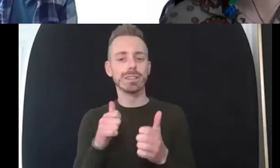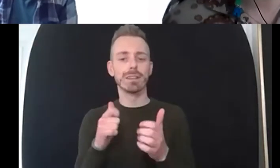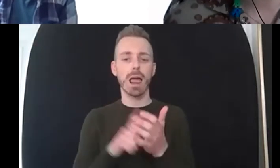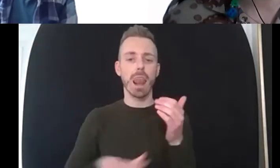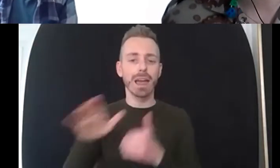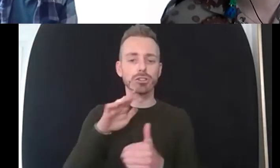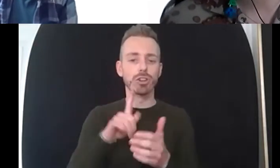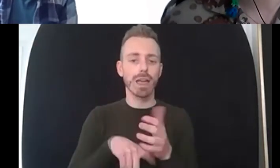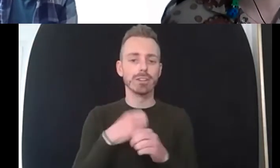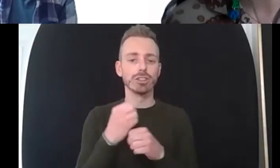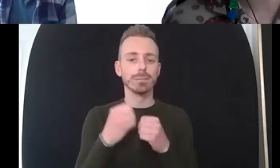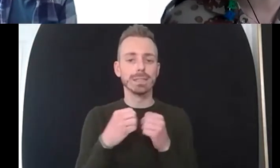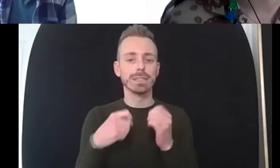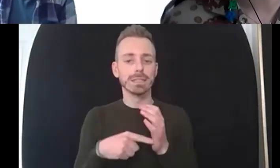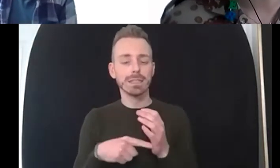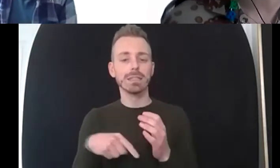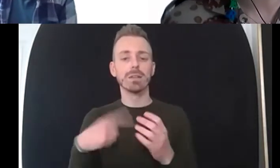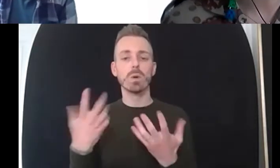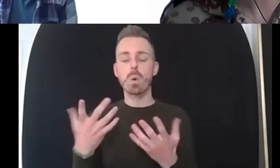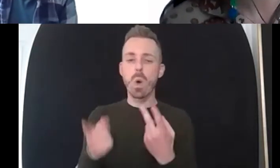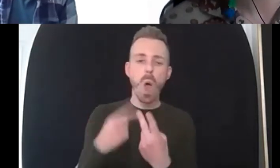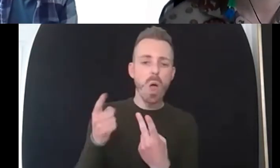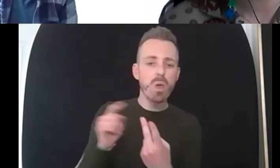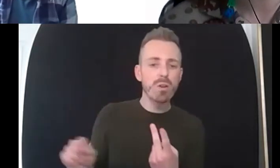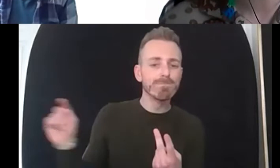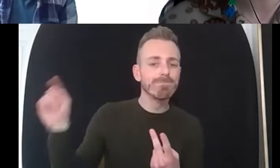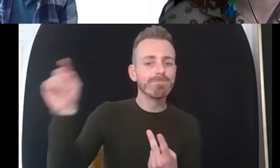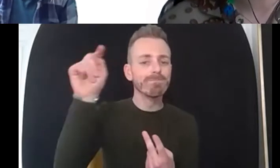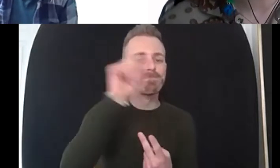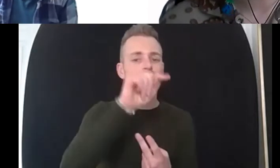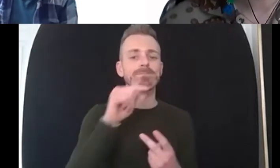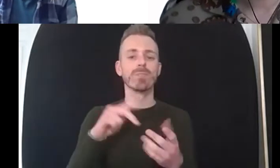and otherwise you know you spoke about housing for example those practical things that need to be met